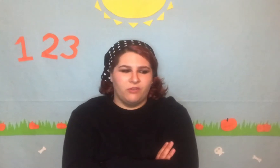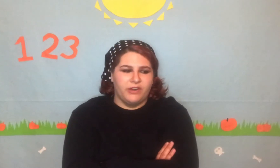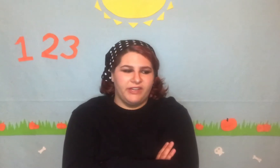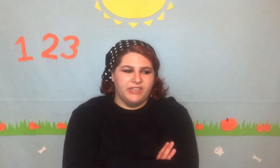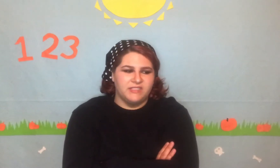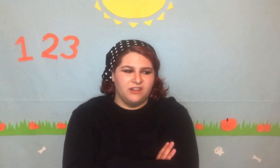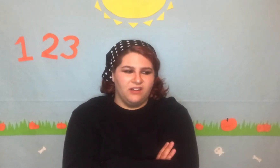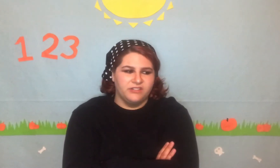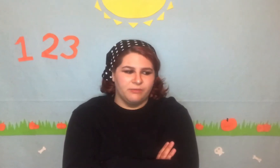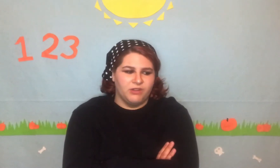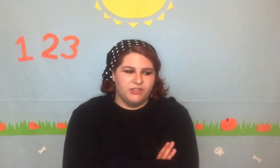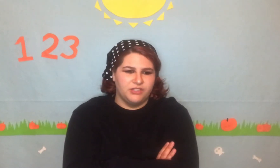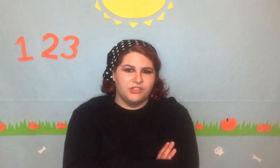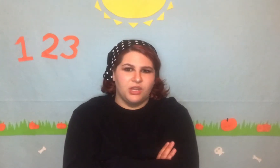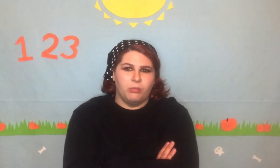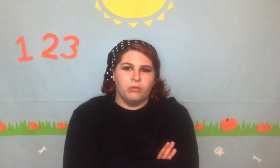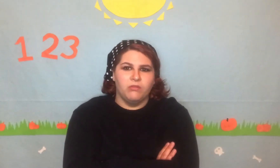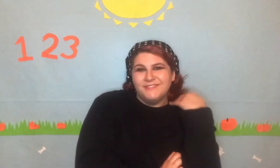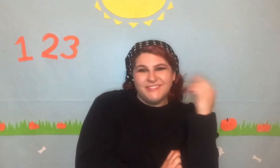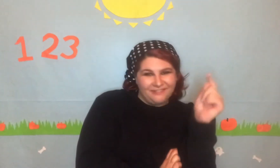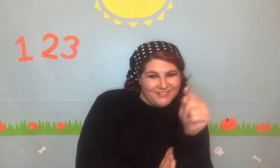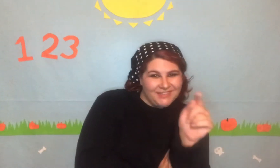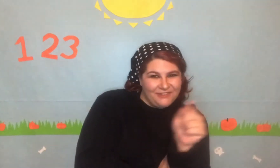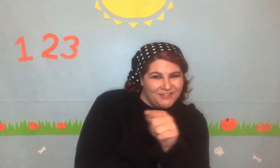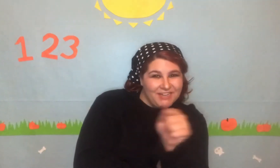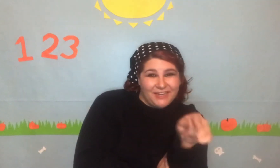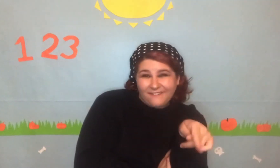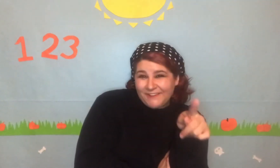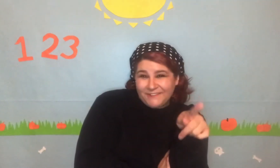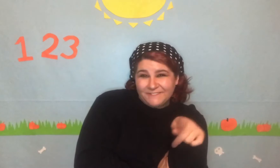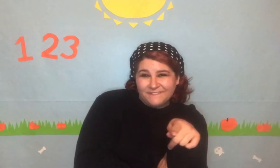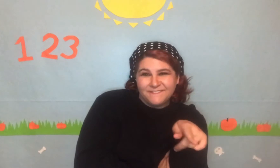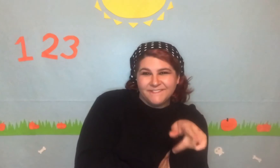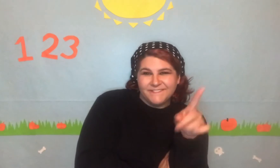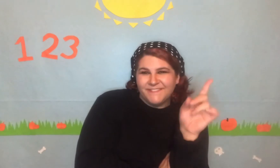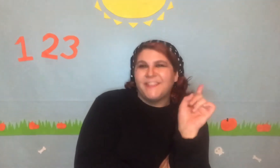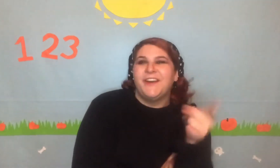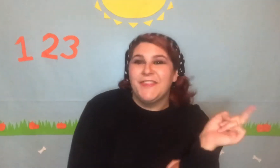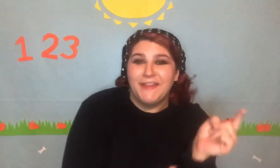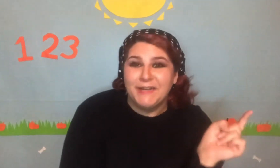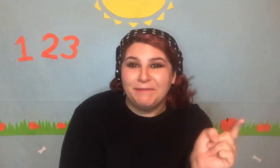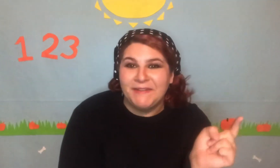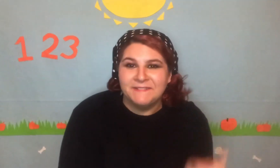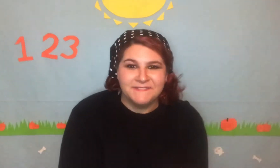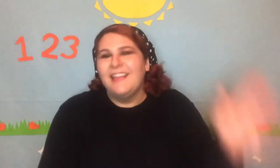he gets into a long-term relationship. Does that resonate with any of you? Go to therapy! Let's